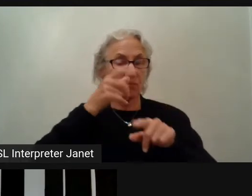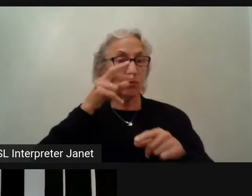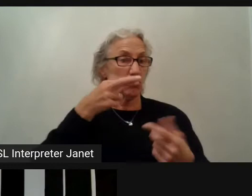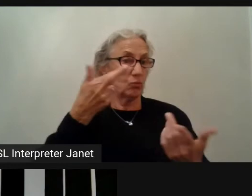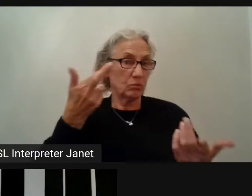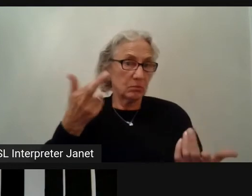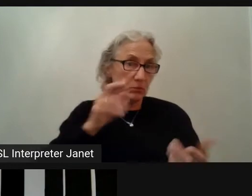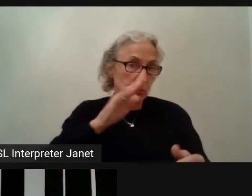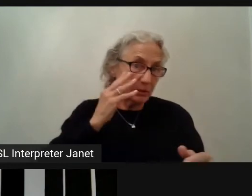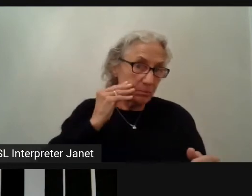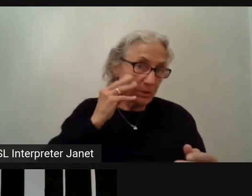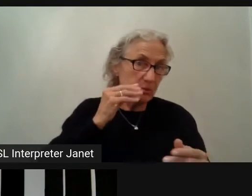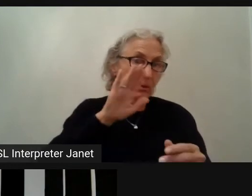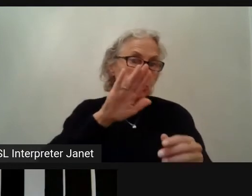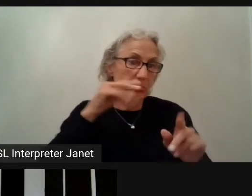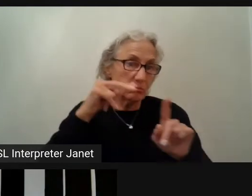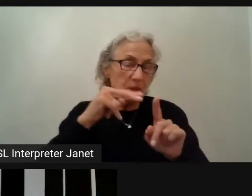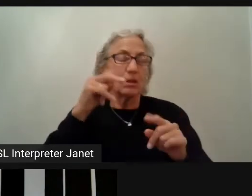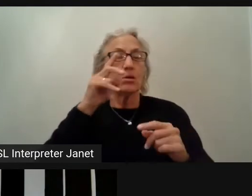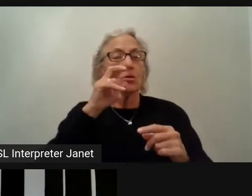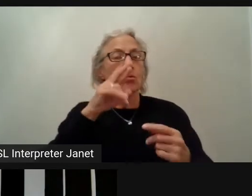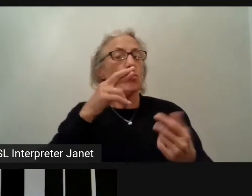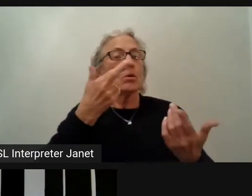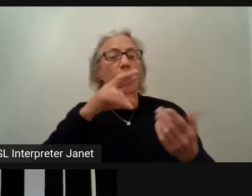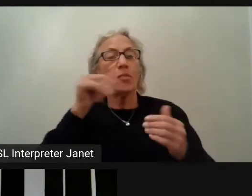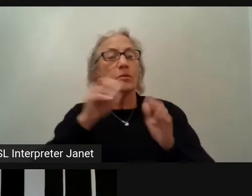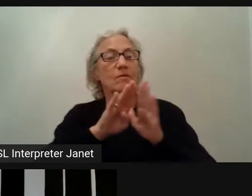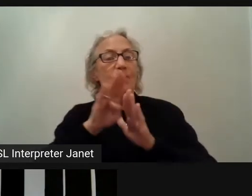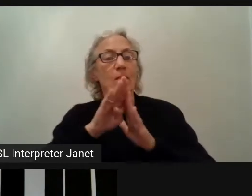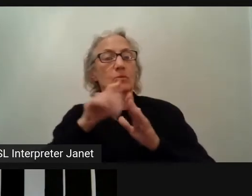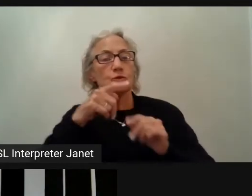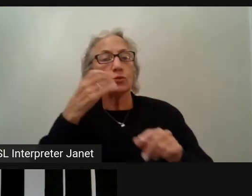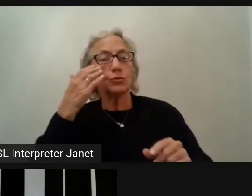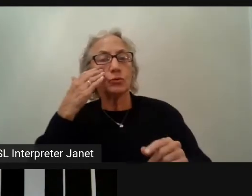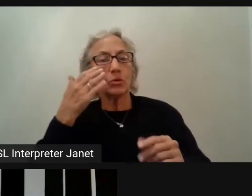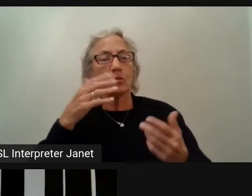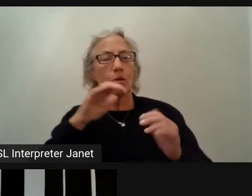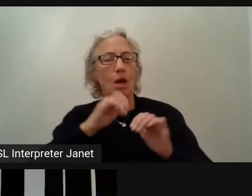Having CI/CD part of the development process? Yes.